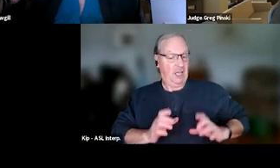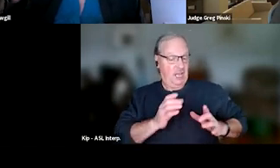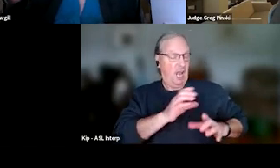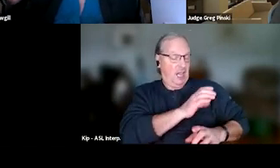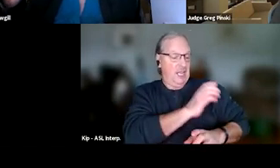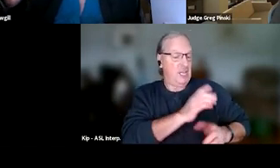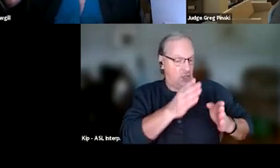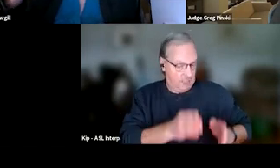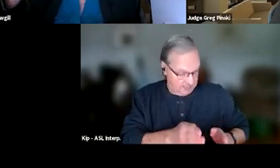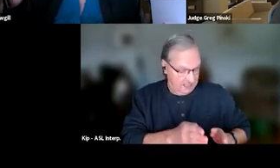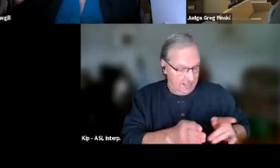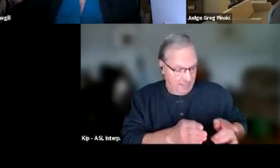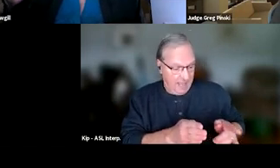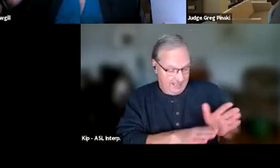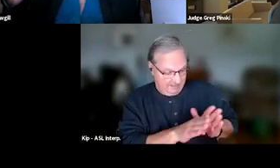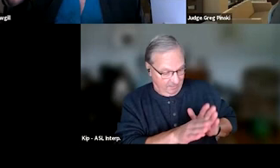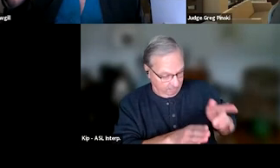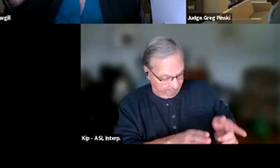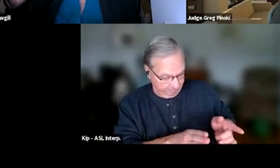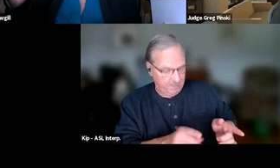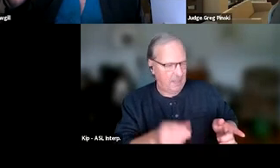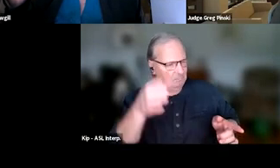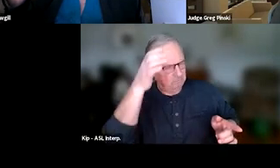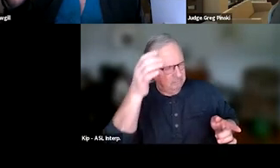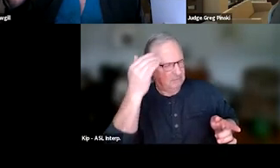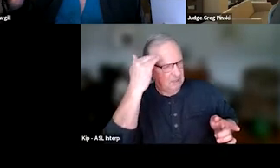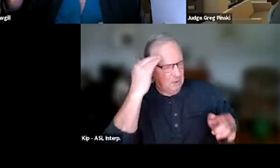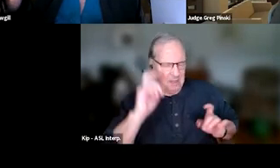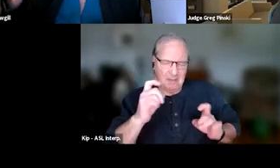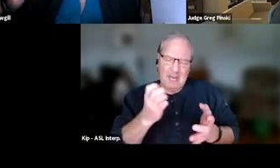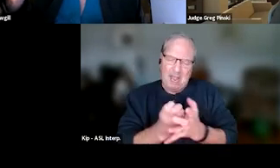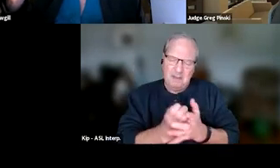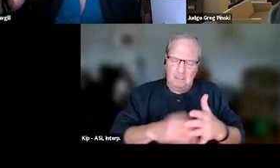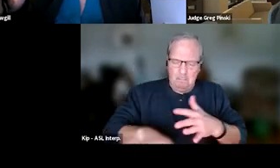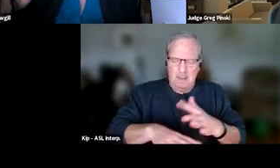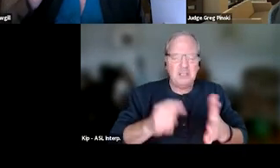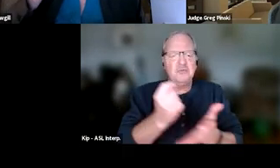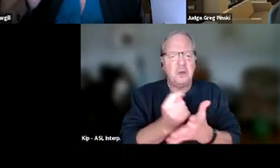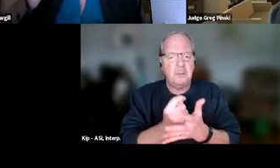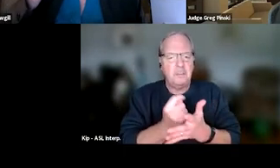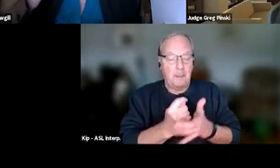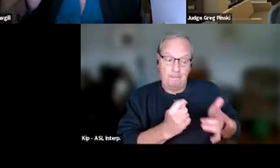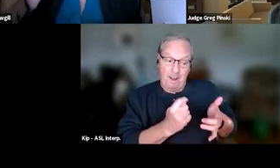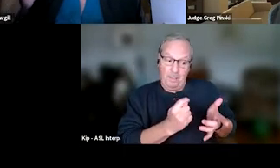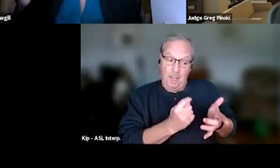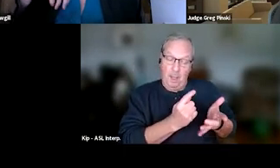we're asking good questions, we're knowledgeable that they're getting evidence-based treatment, but the treatment providers making those determinations.